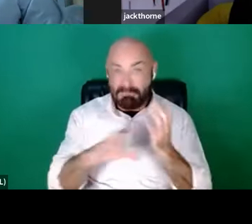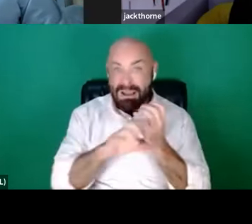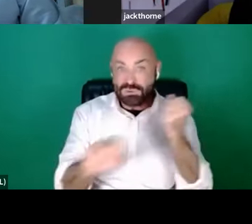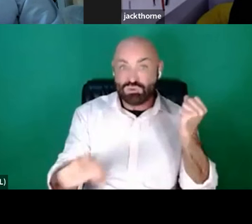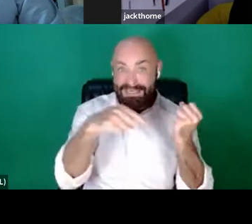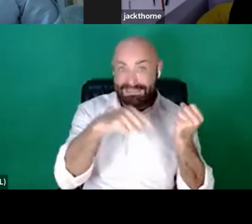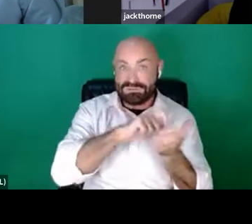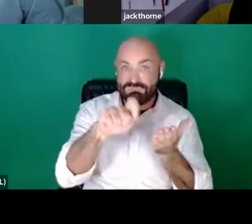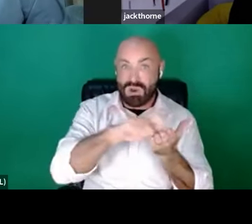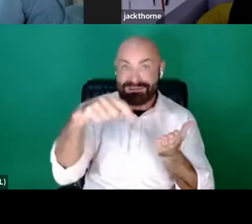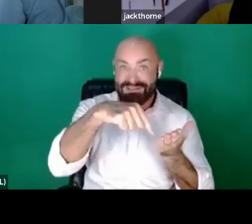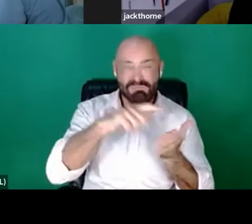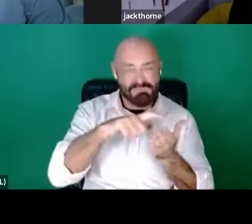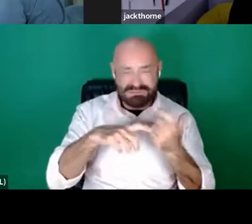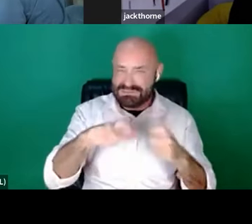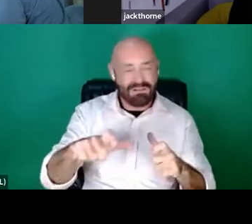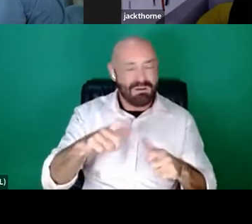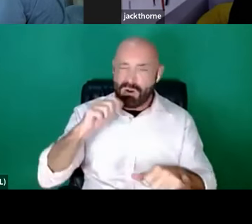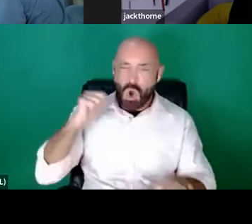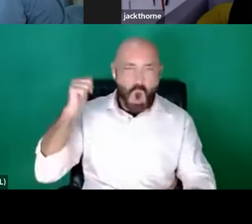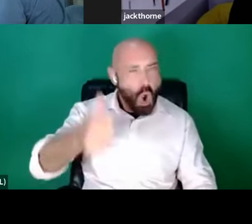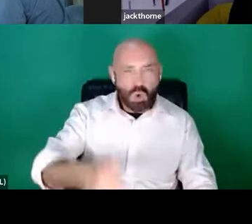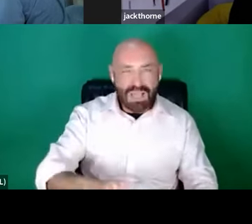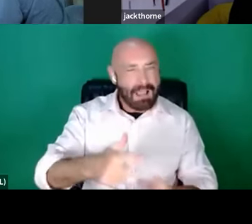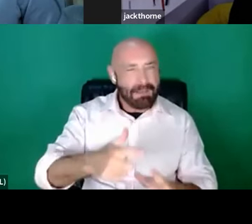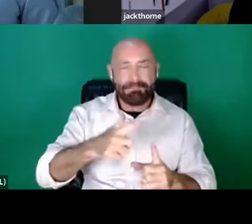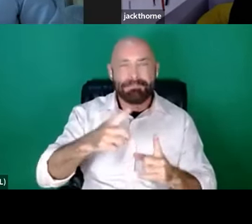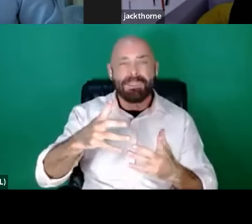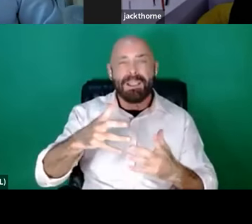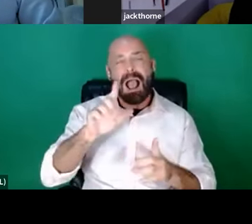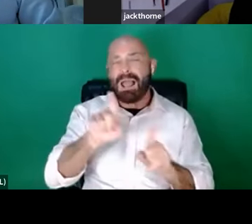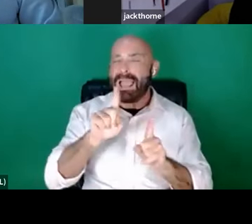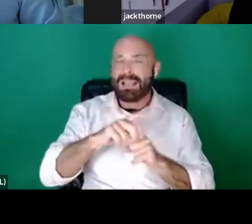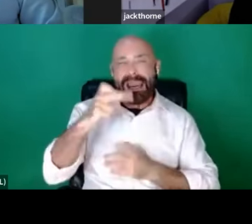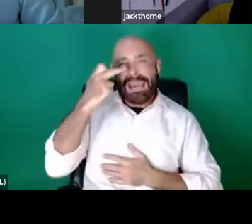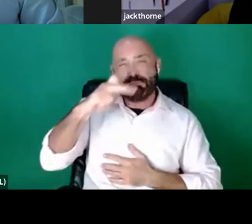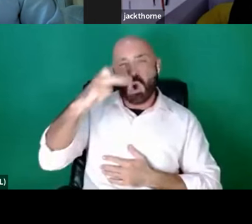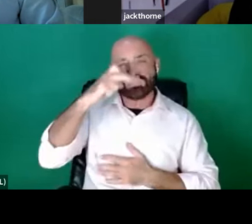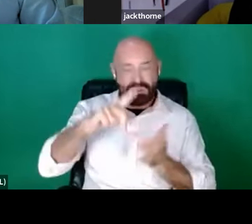very, very long time and we all have massive imposter syndrome. But I'm learning very much